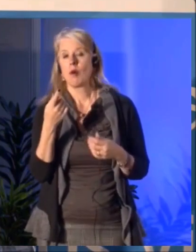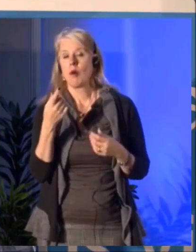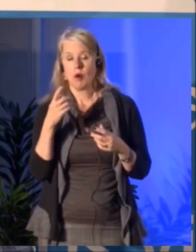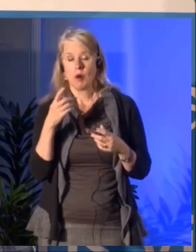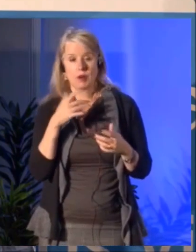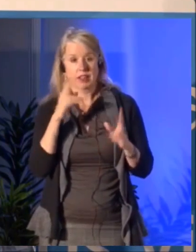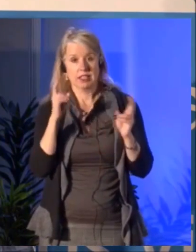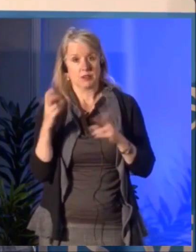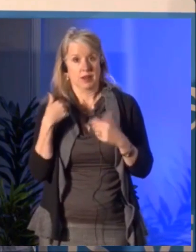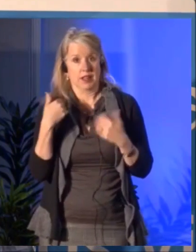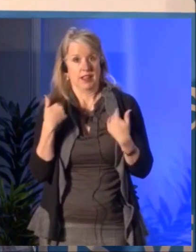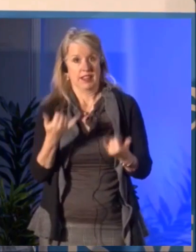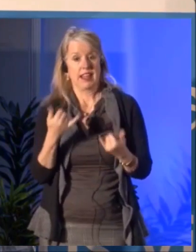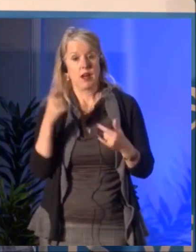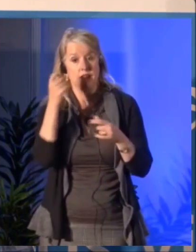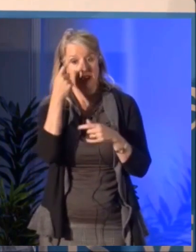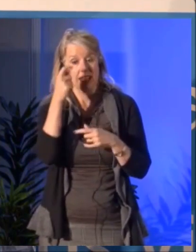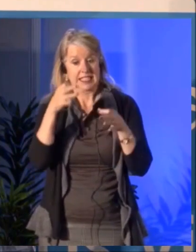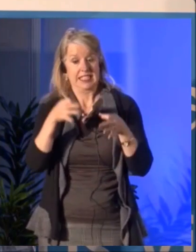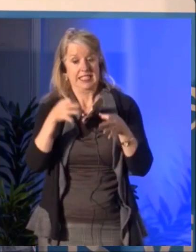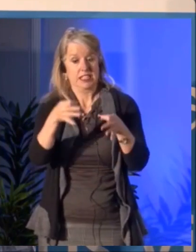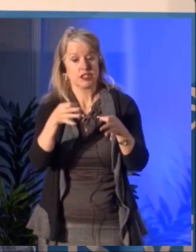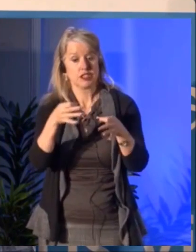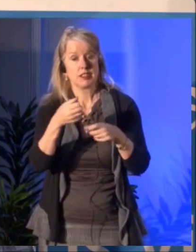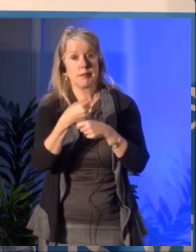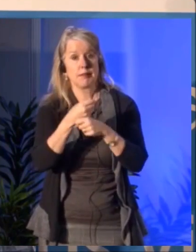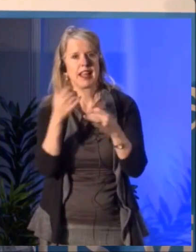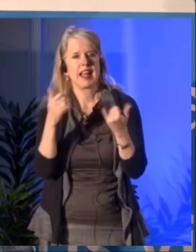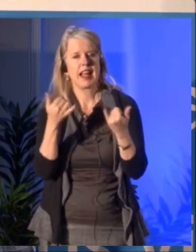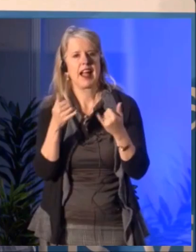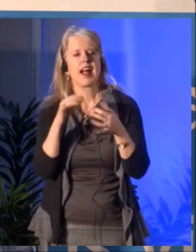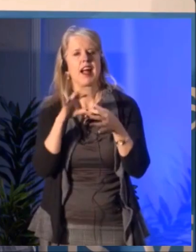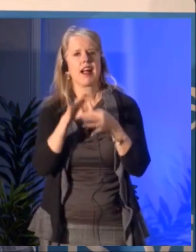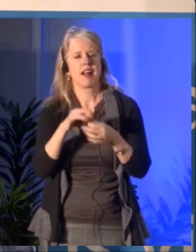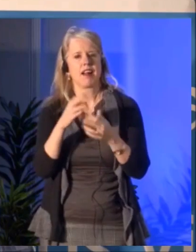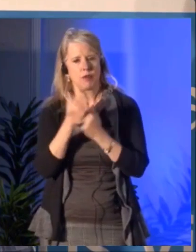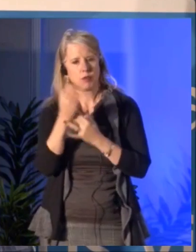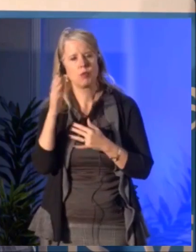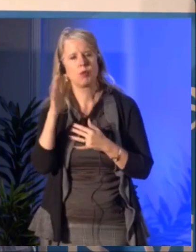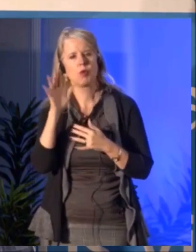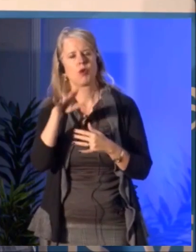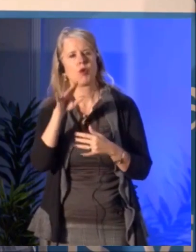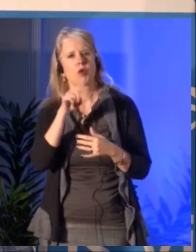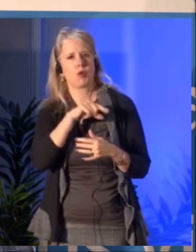So this question of regional distribution is a real obsession of the Canada Council.